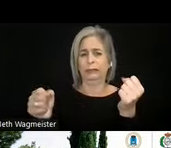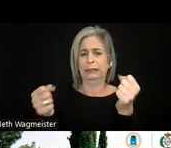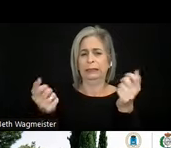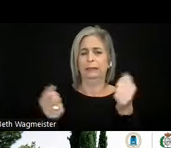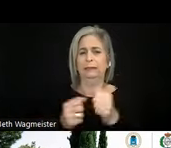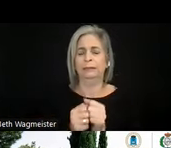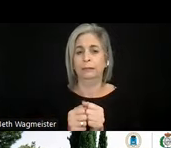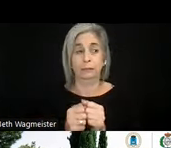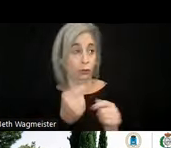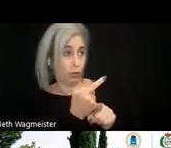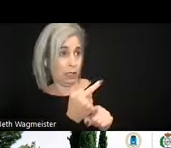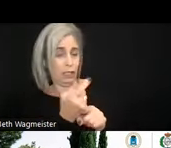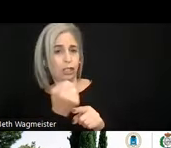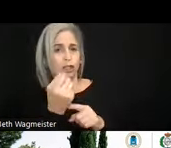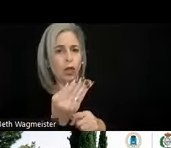their own power destroyed. Finite. >> LOÏC MARTINEZ NORMAND: So it might be difficult